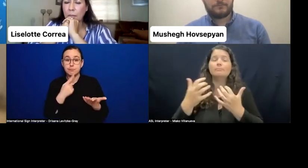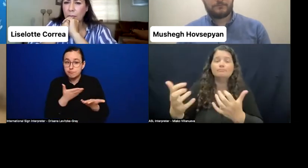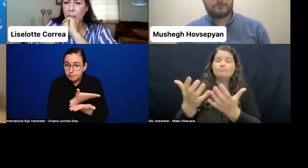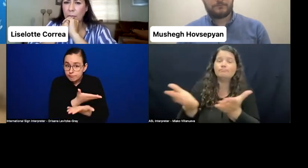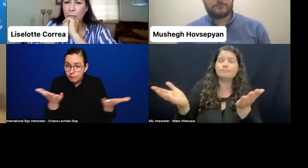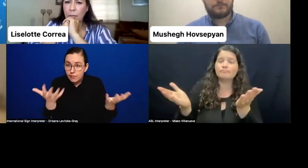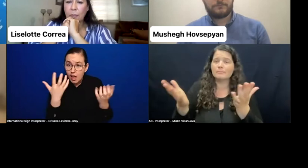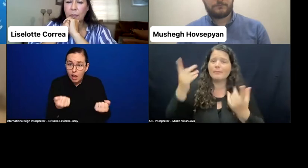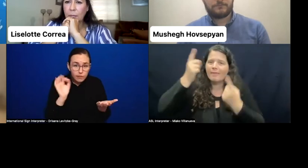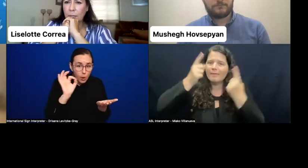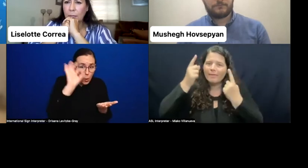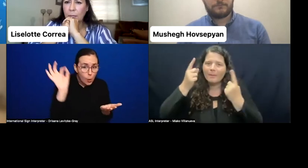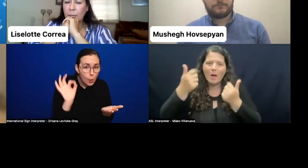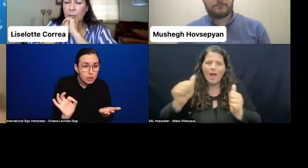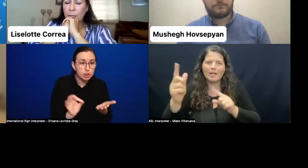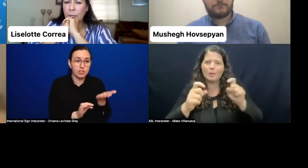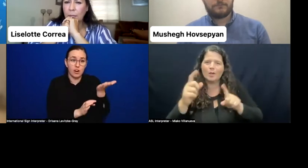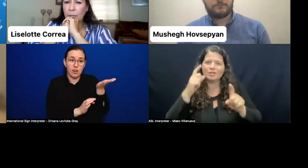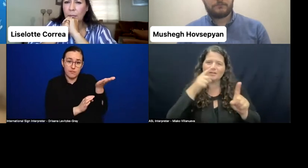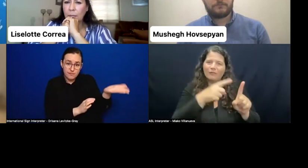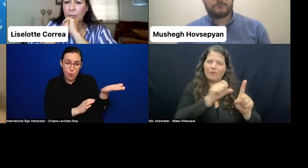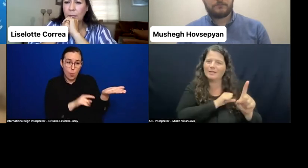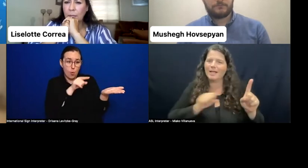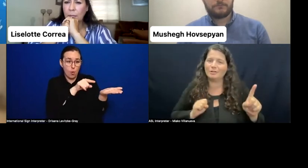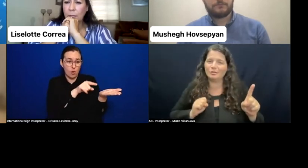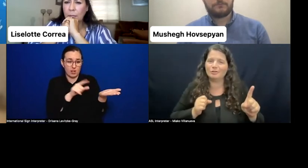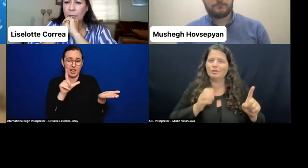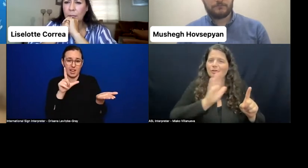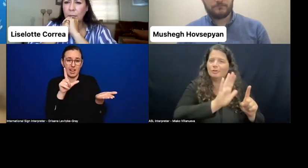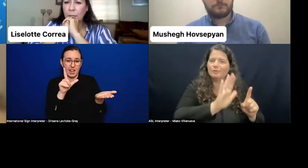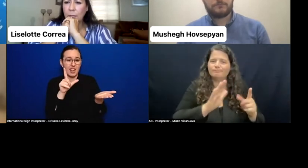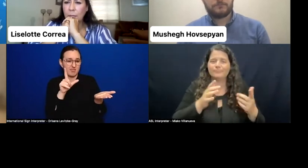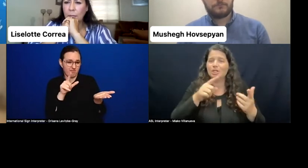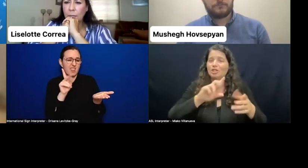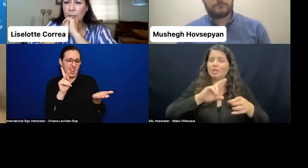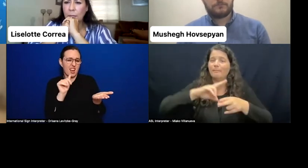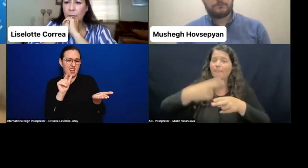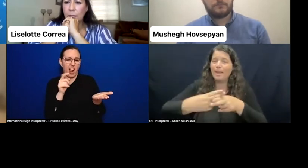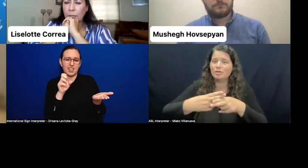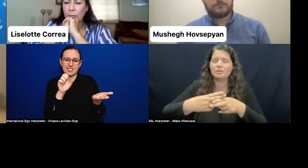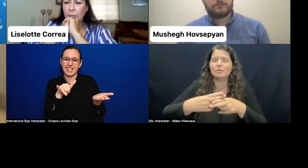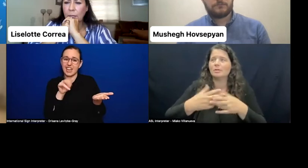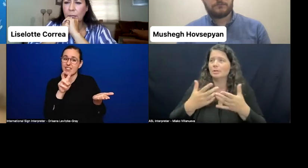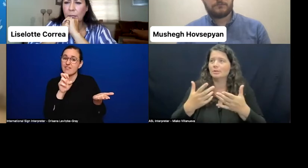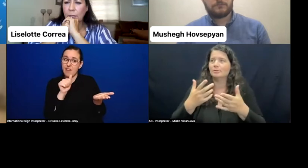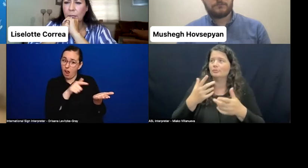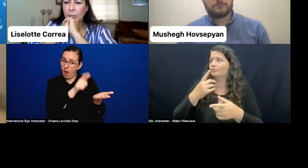I mean, it's really important what she mentioned regarding how do we really make sure that there's persons with disabilities